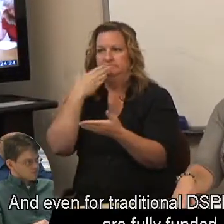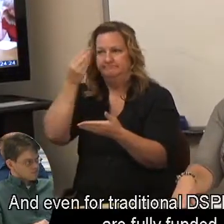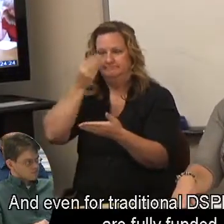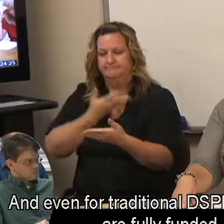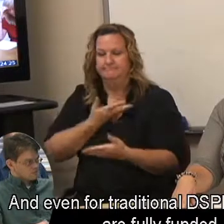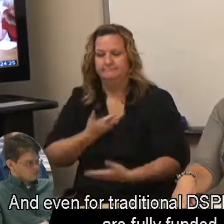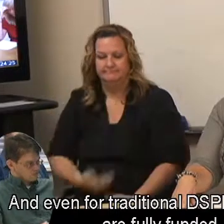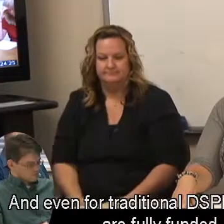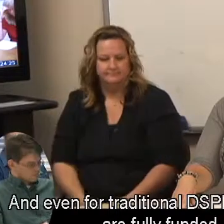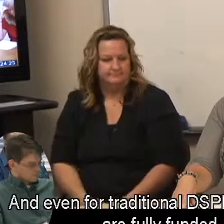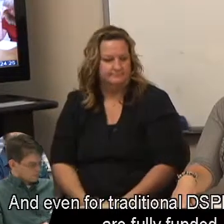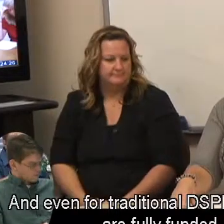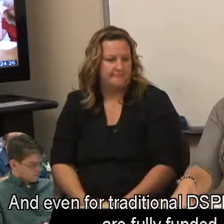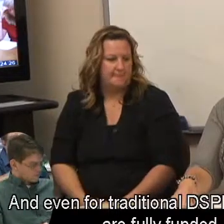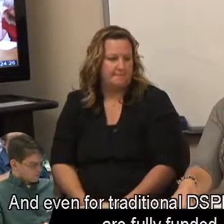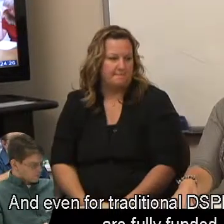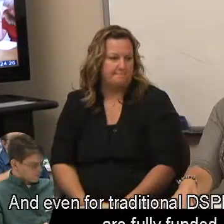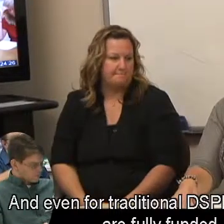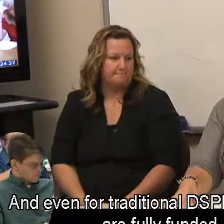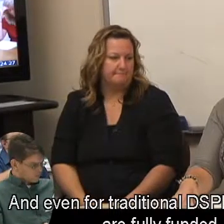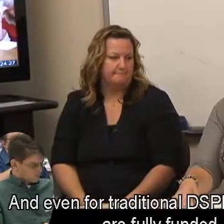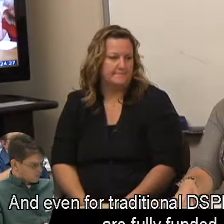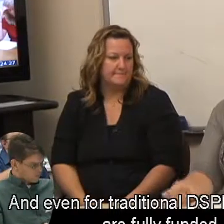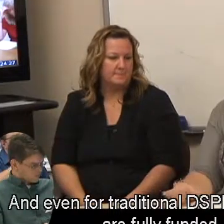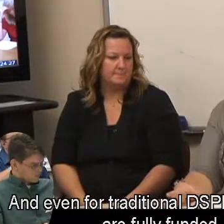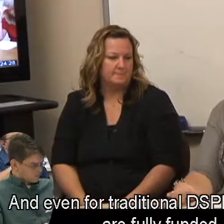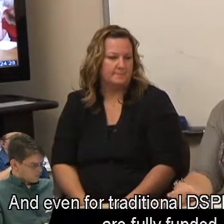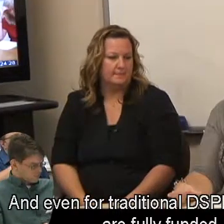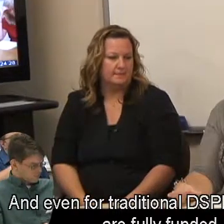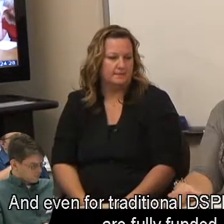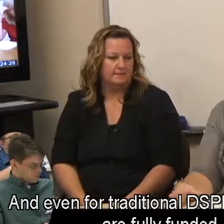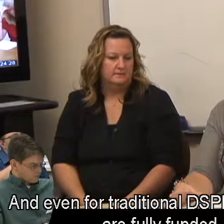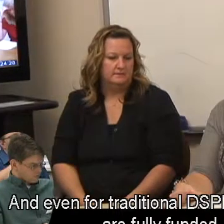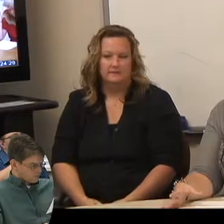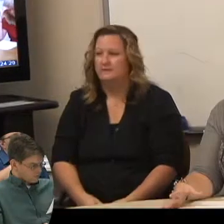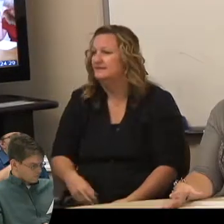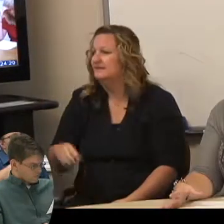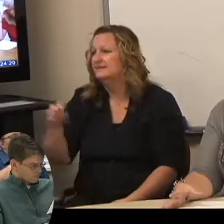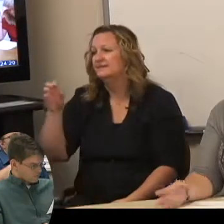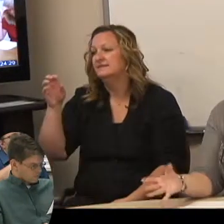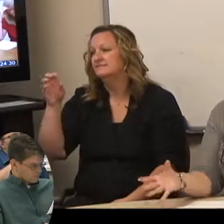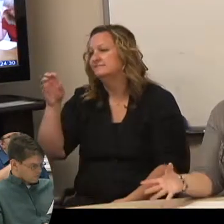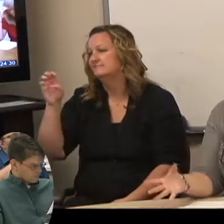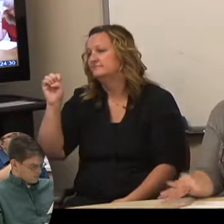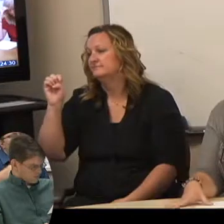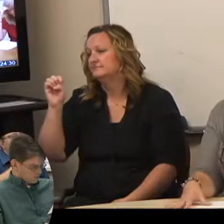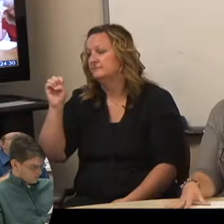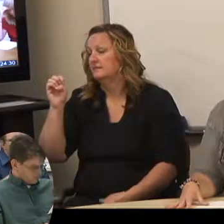And even for traditional DSPD cases, that are fully funded,